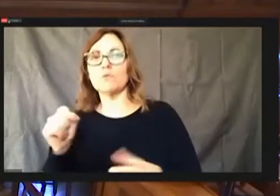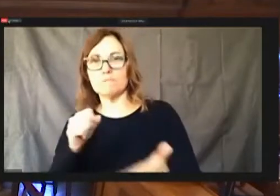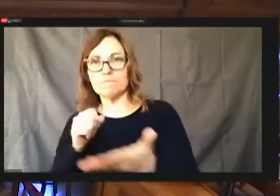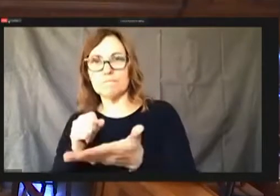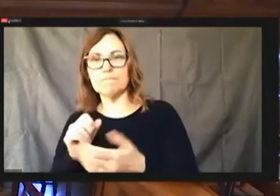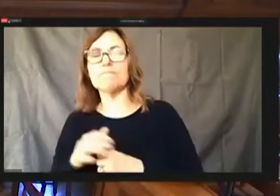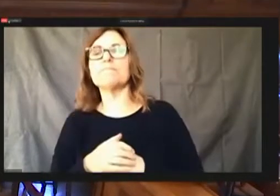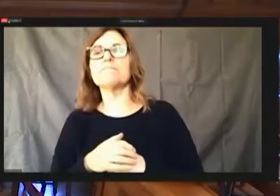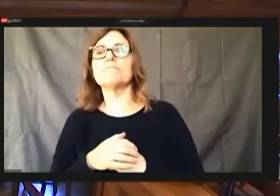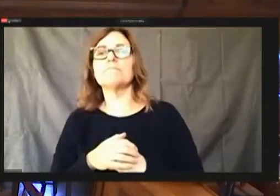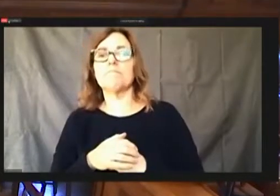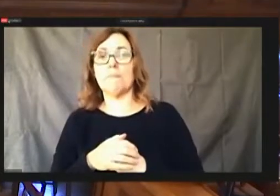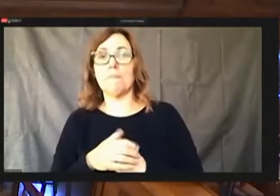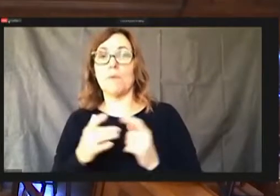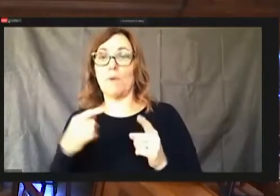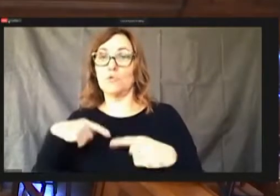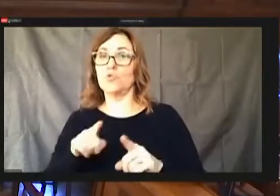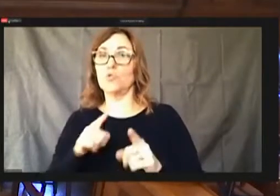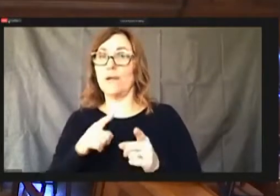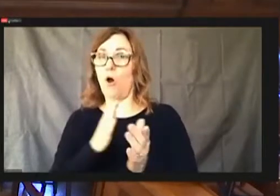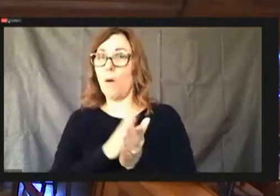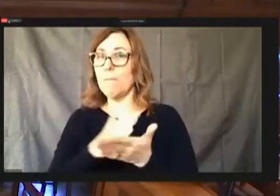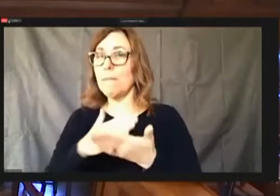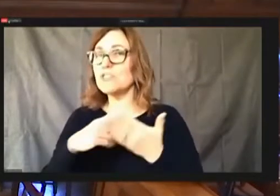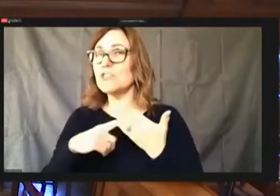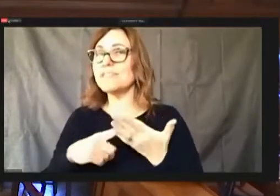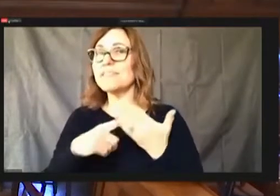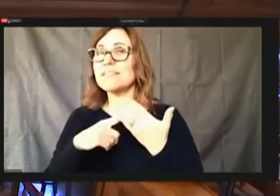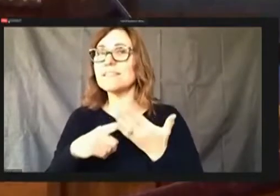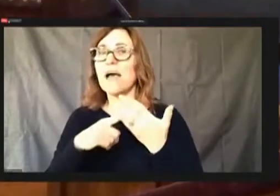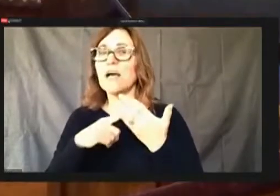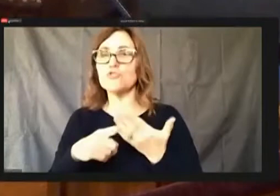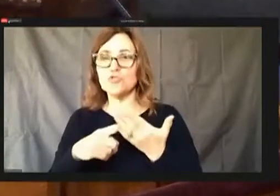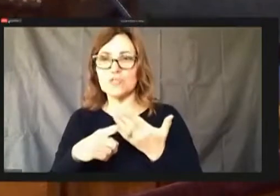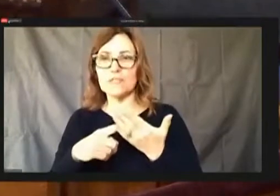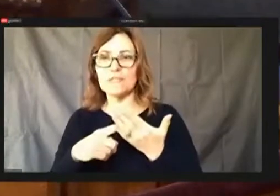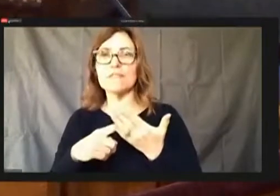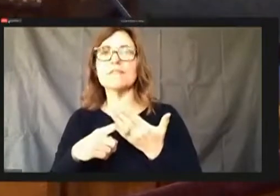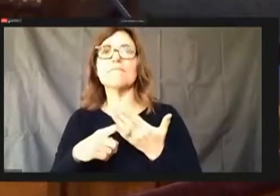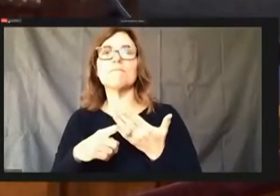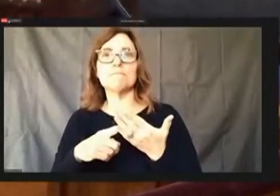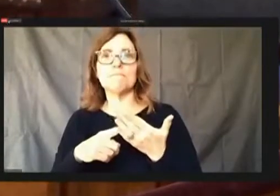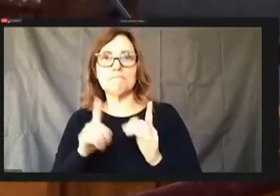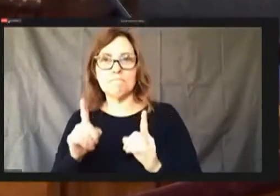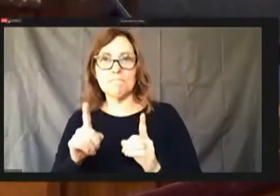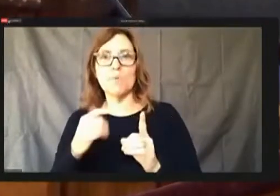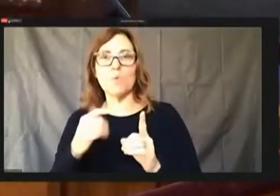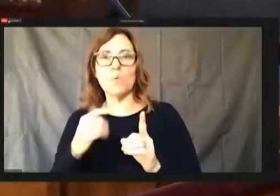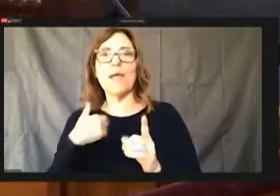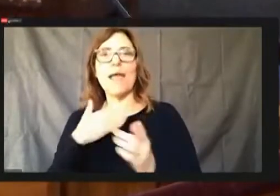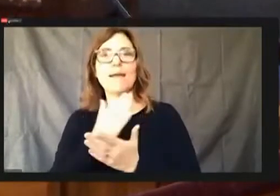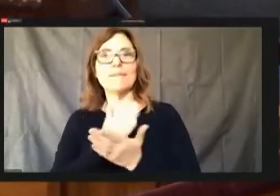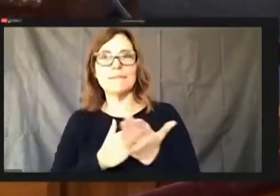During our budget discussions, for, you know, we had some conversation at the table about